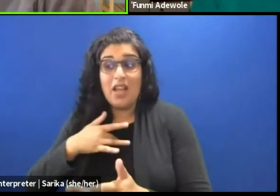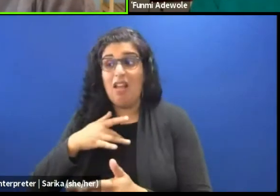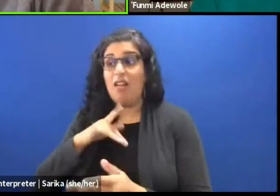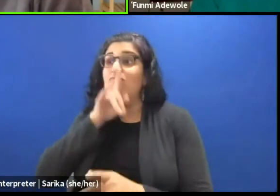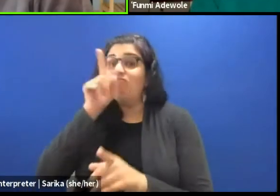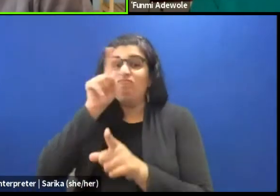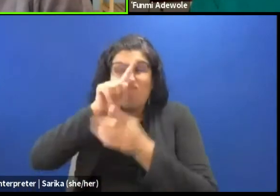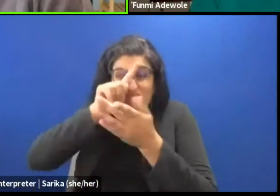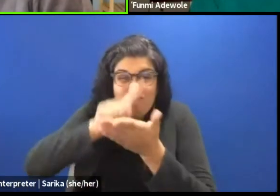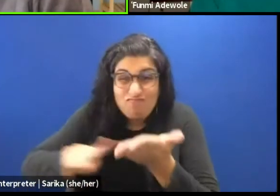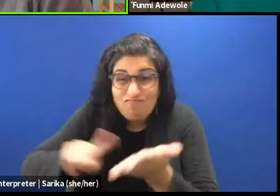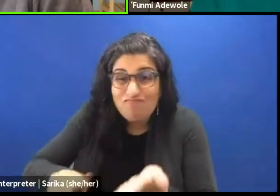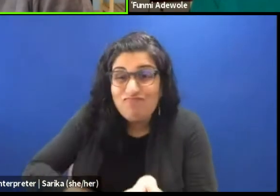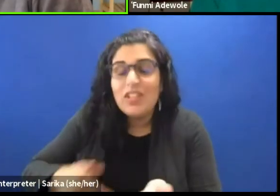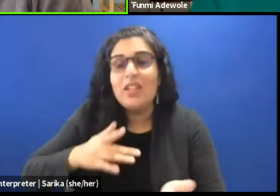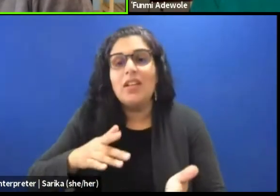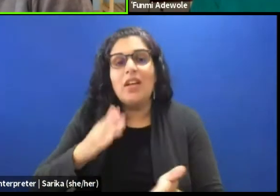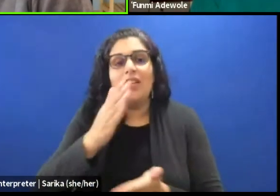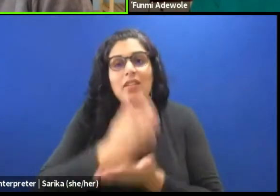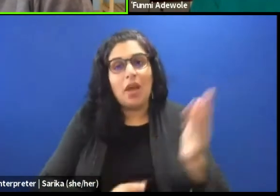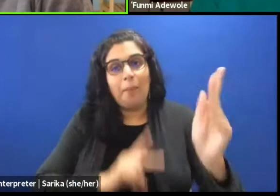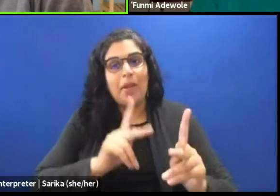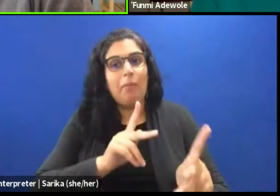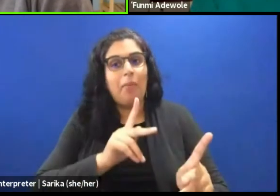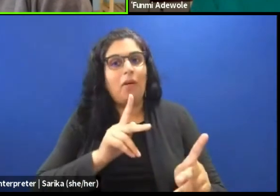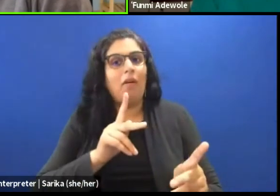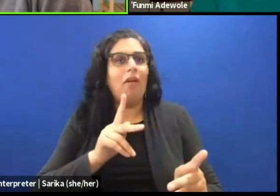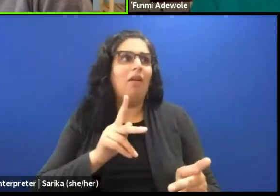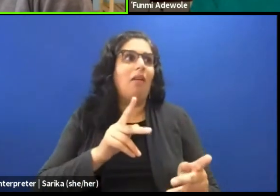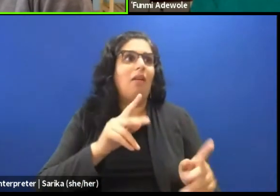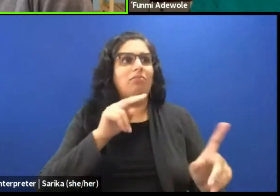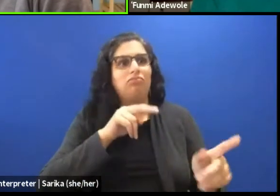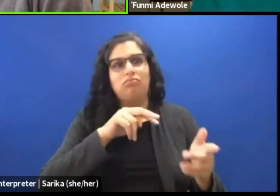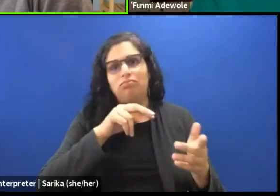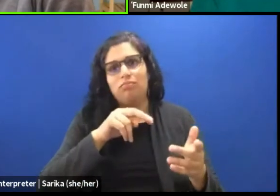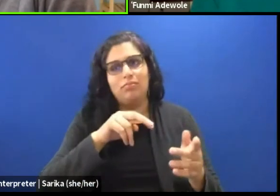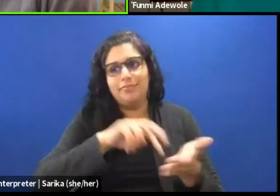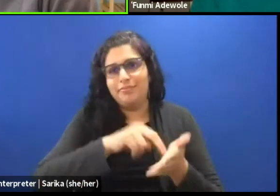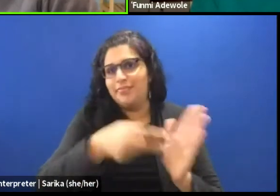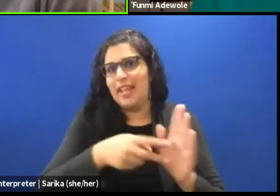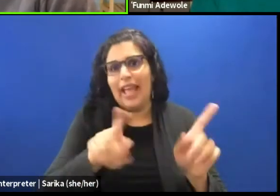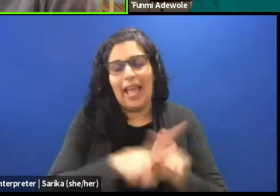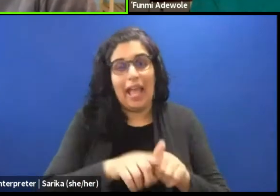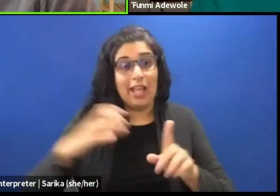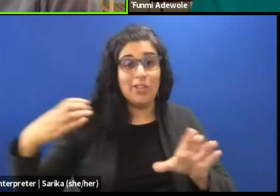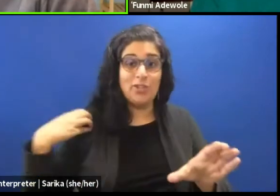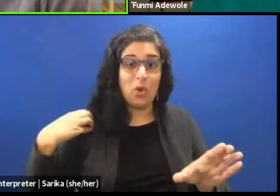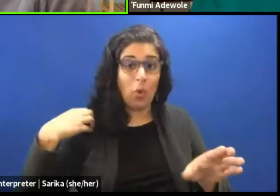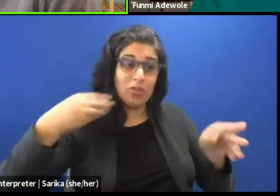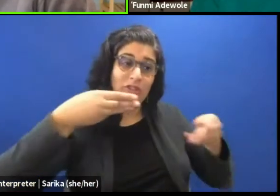you know different things like that. Also, based on the geography that we are located